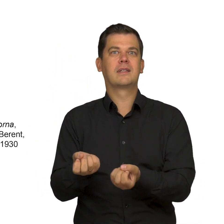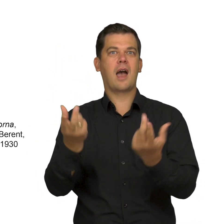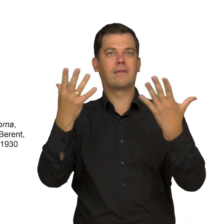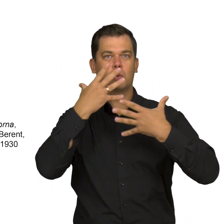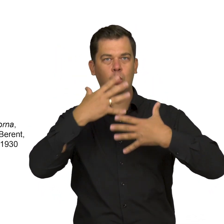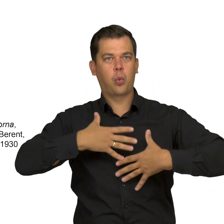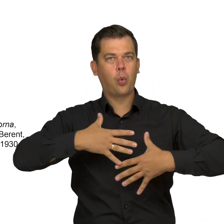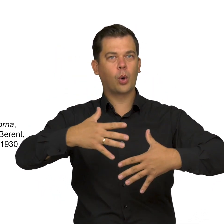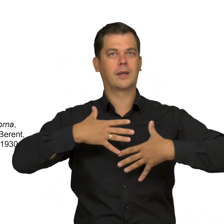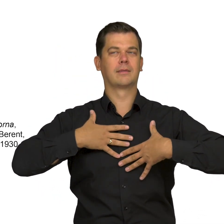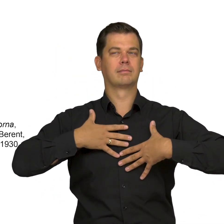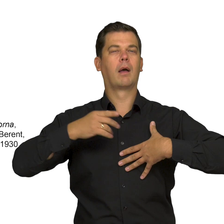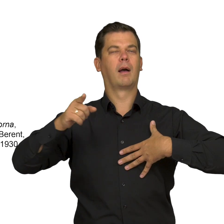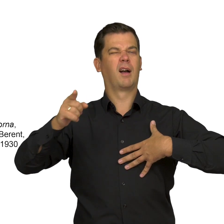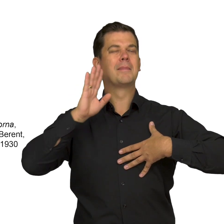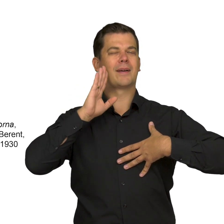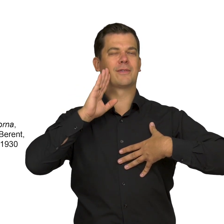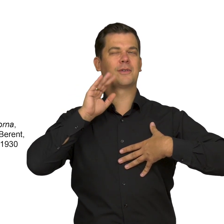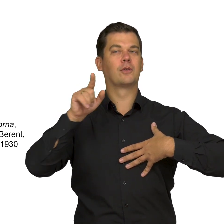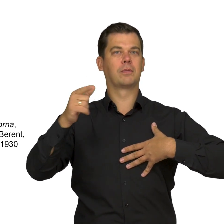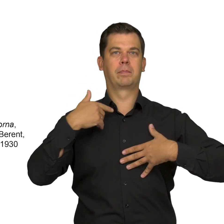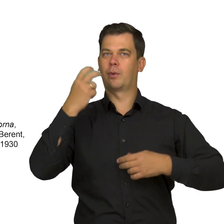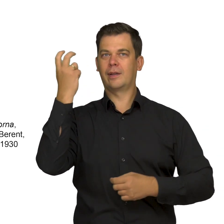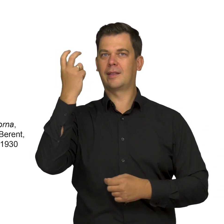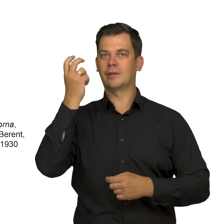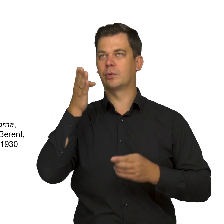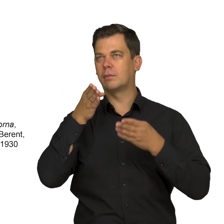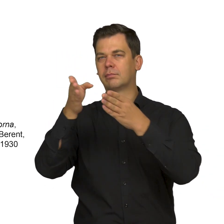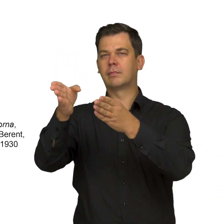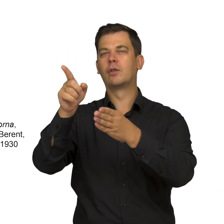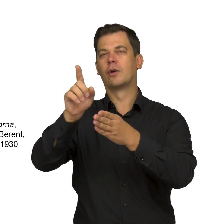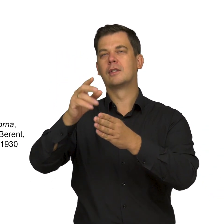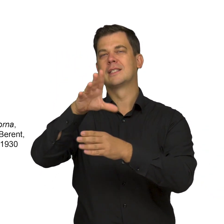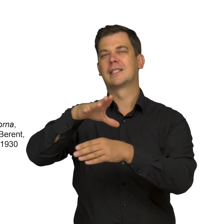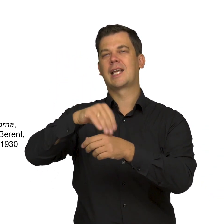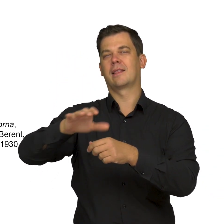most likely result from her interest in Scandinavian folklore.